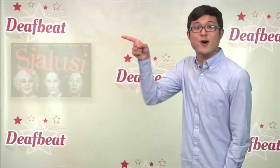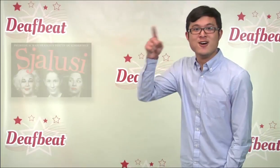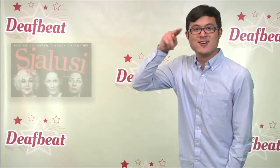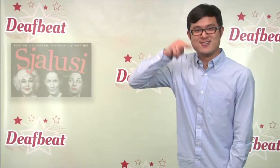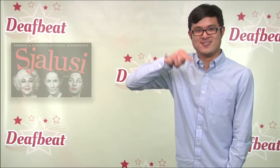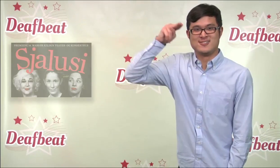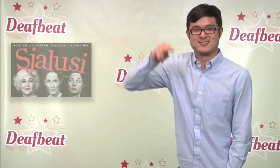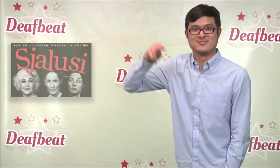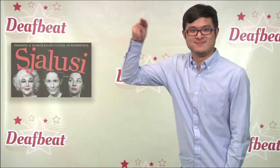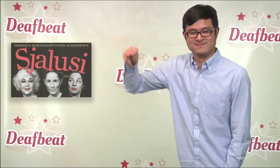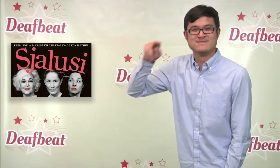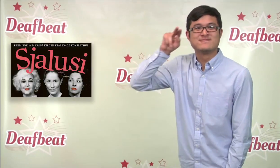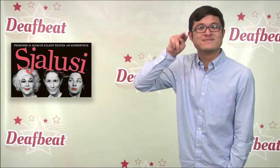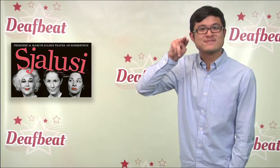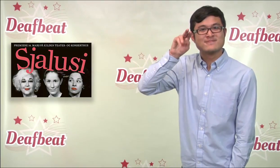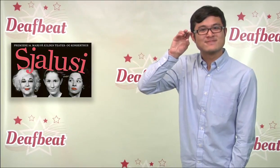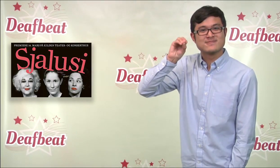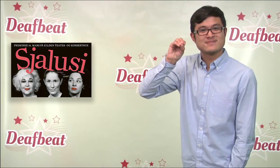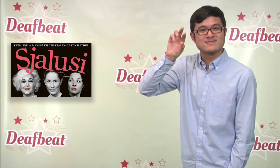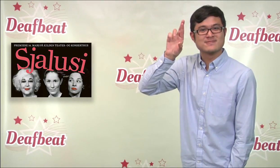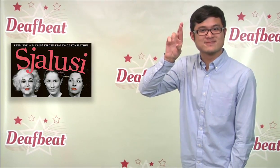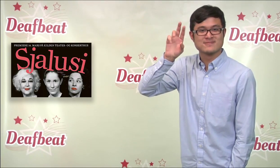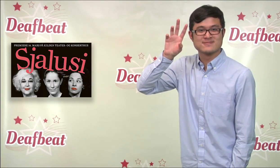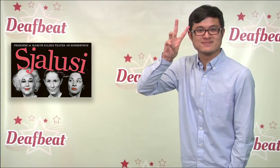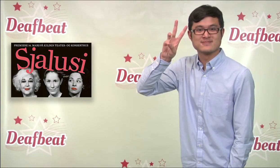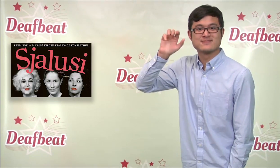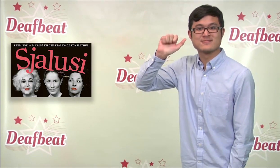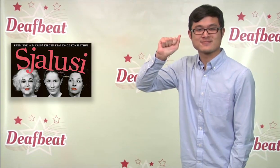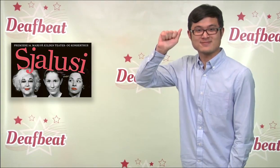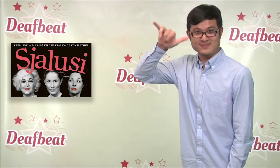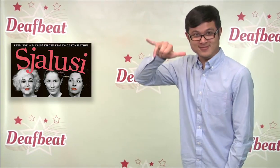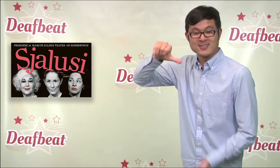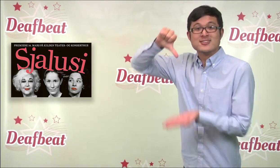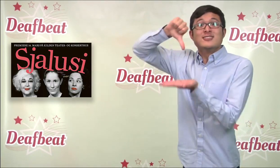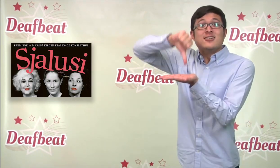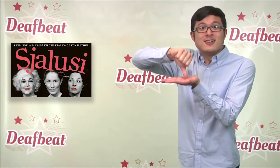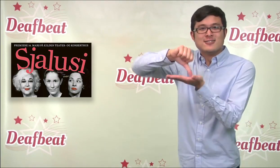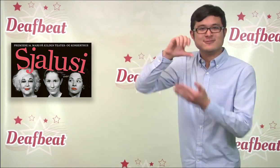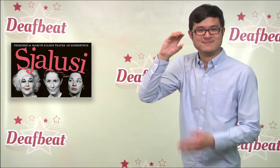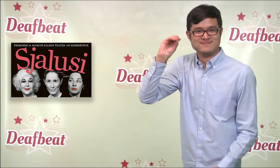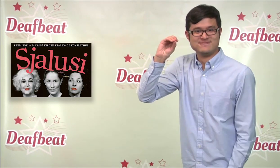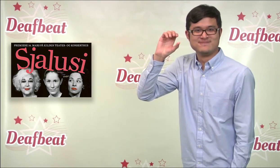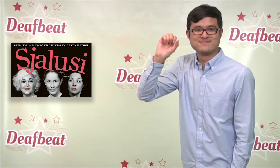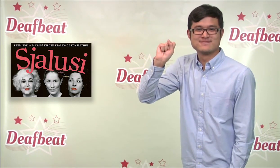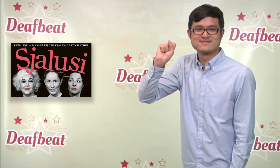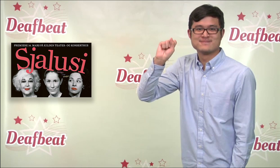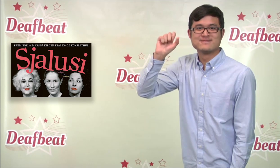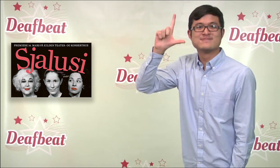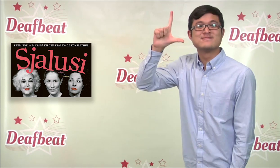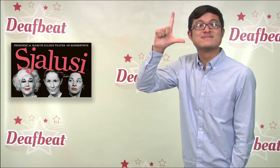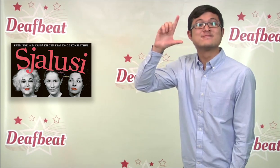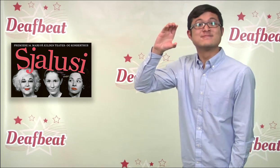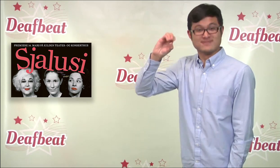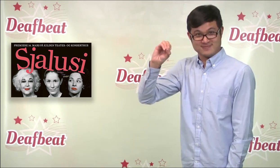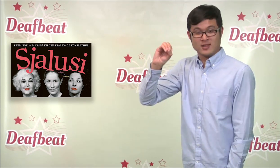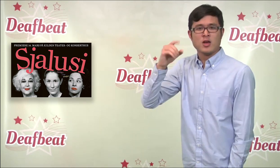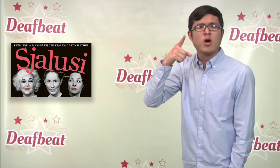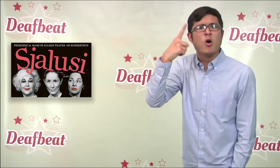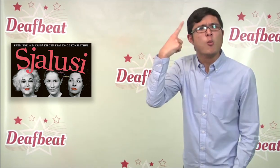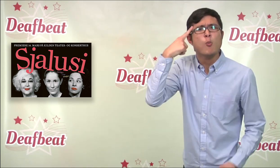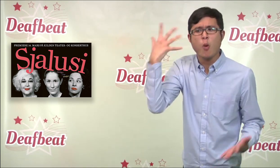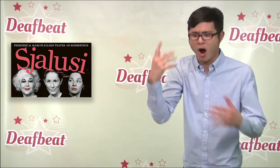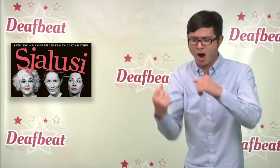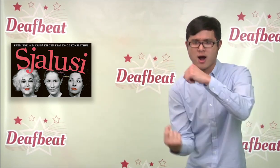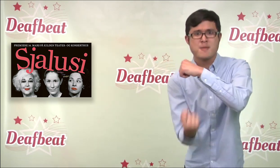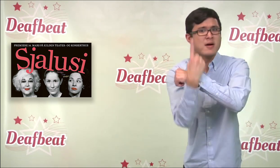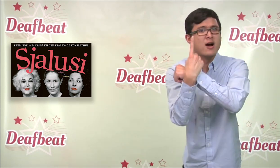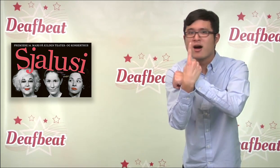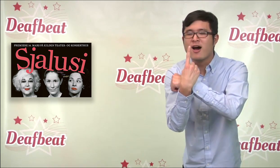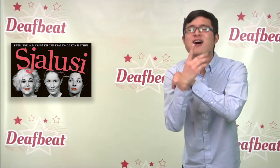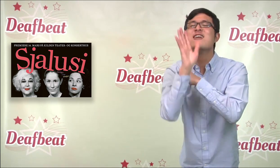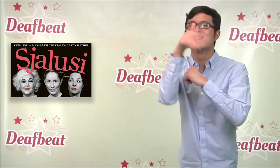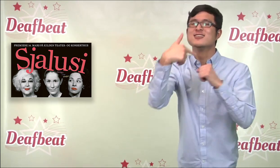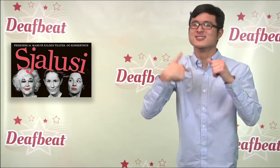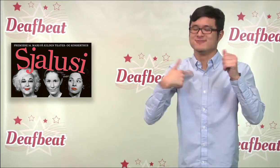And what’s happening in Oslo, Norway? A play